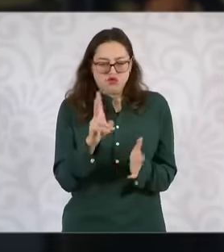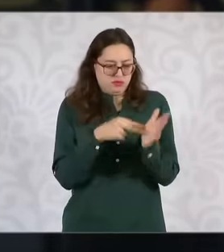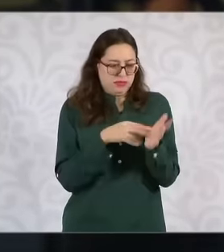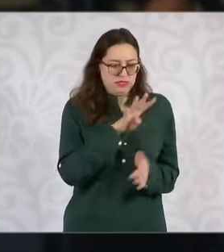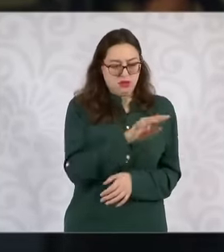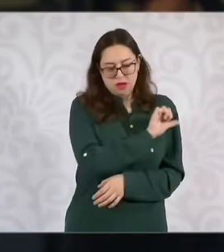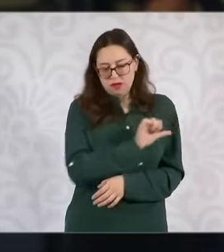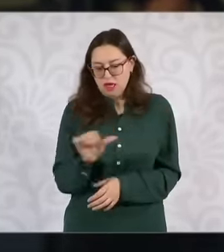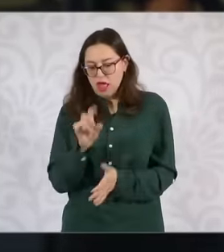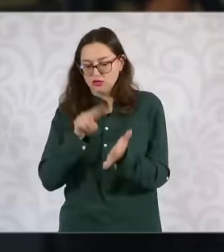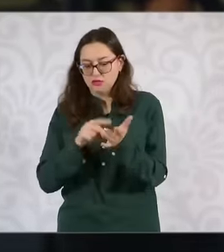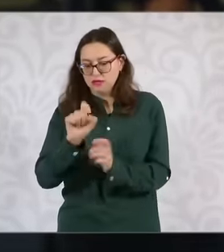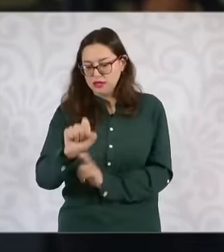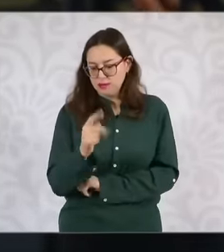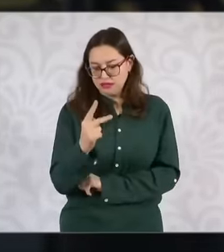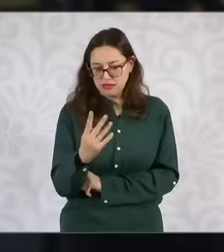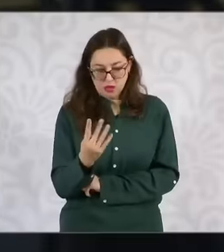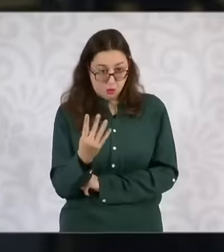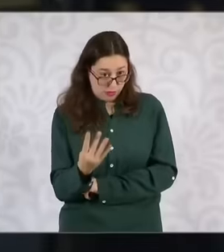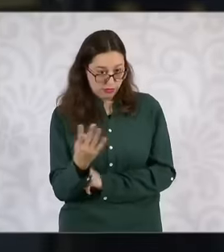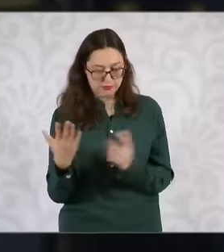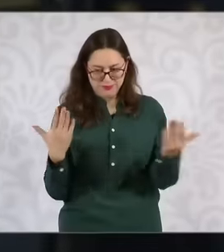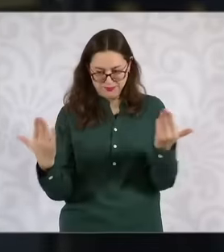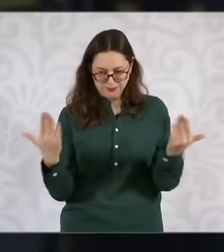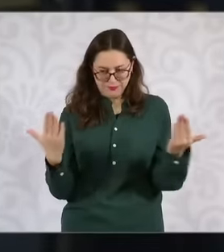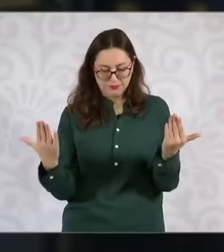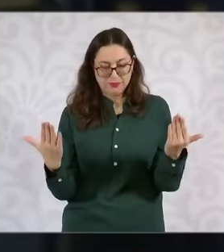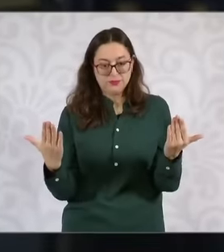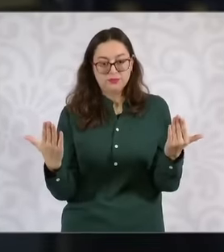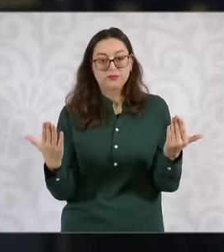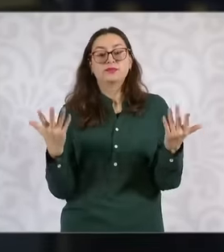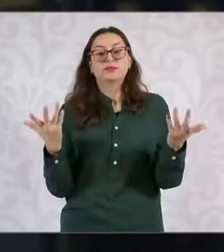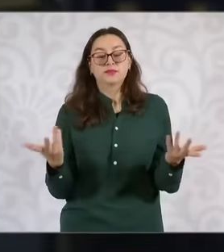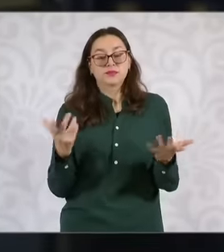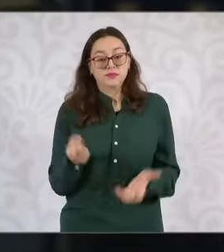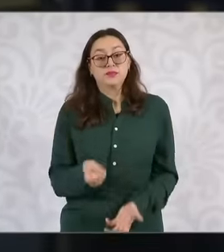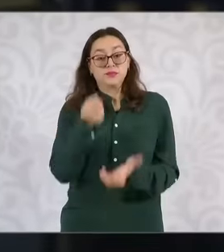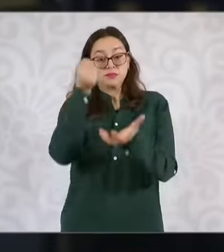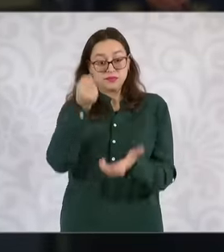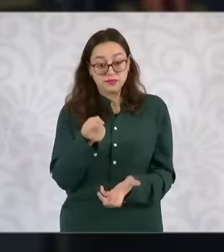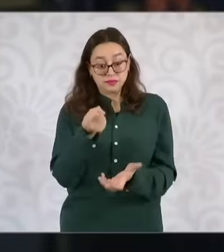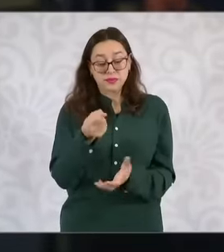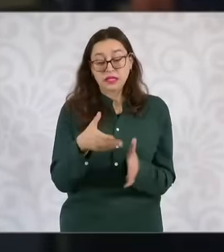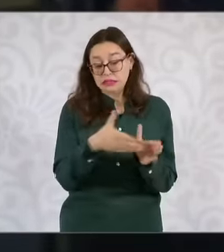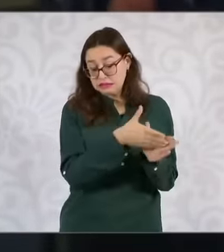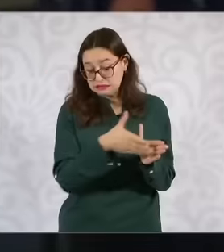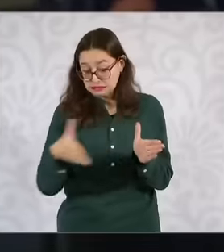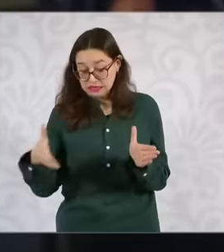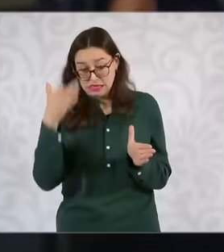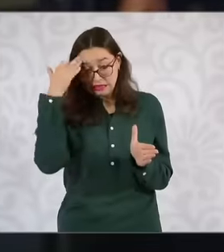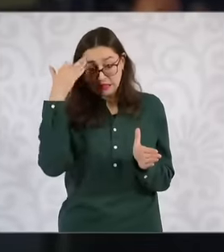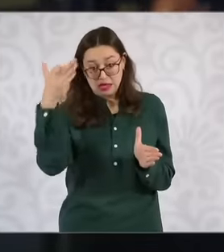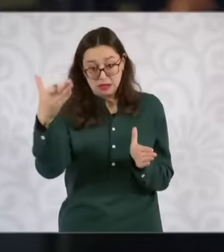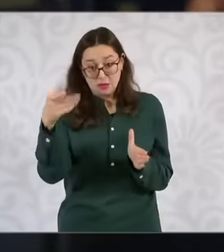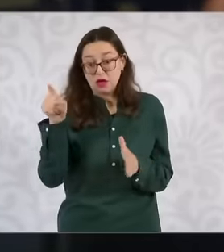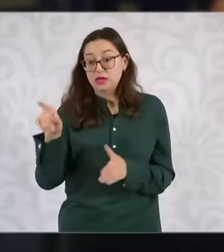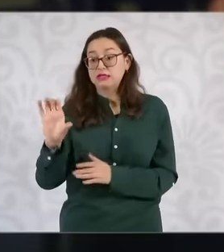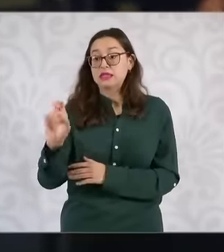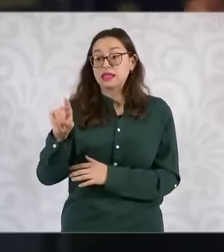we reviewed in the Eh Well budget of the Federation from 2019 to 2024 the CNDH received above